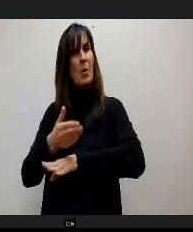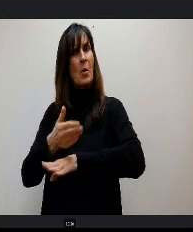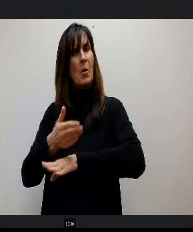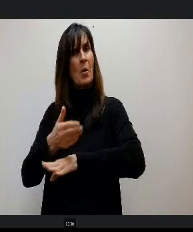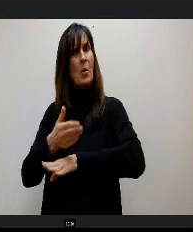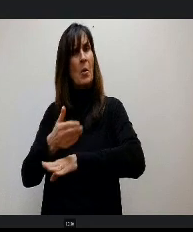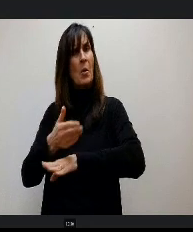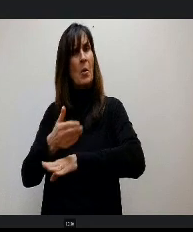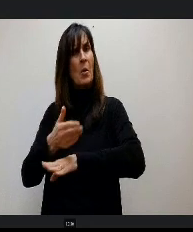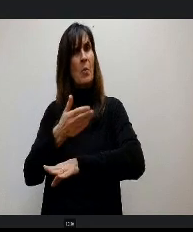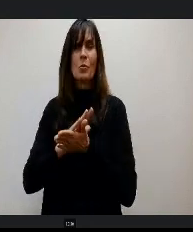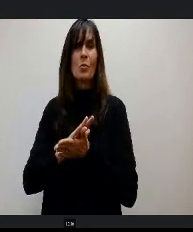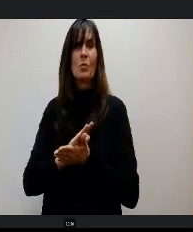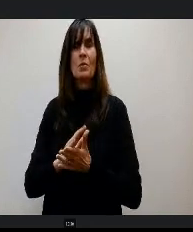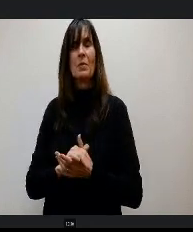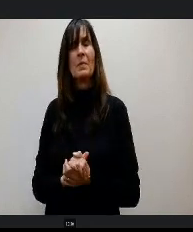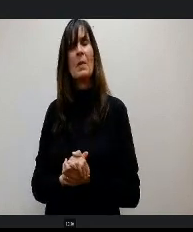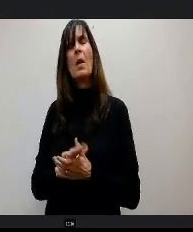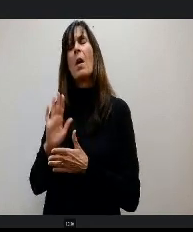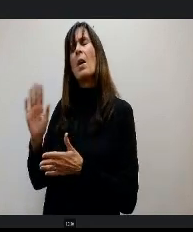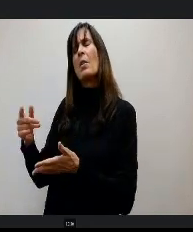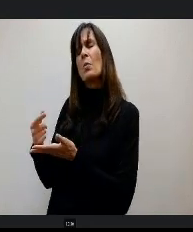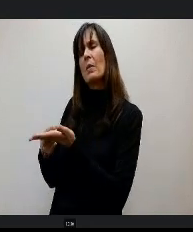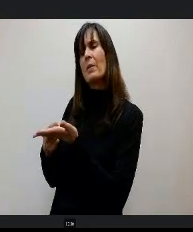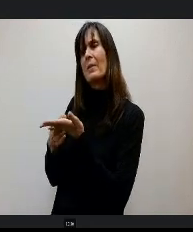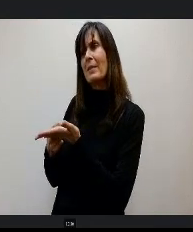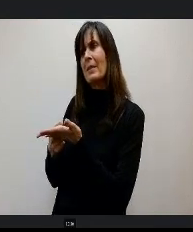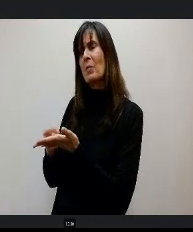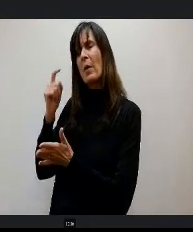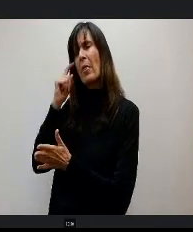Do you want to talk about what you guys thought of the biomedical?